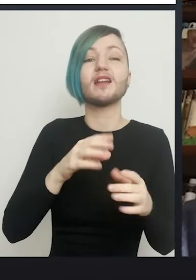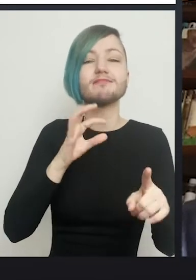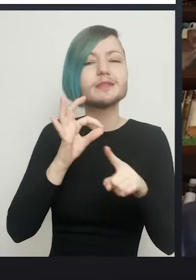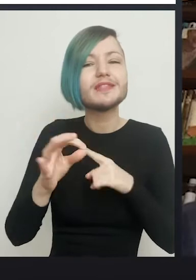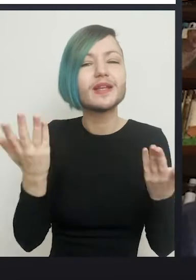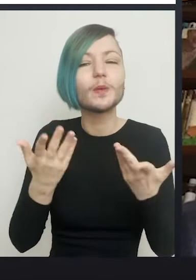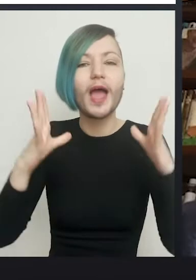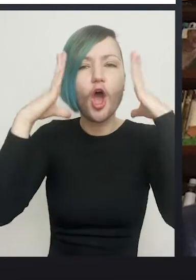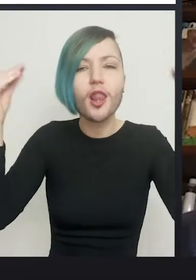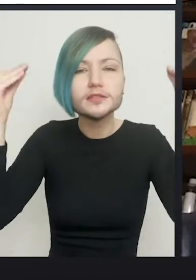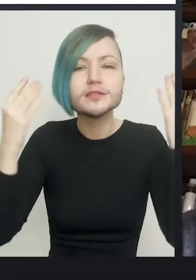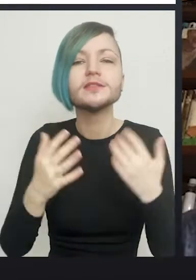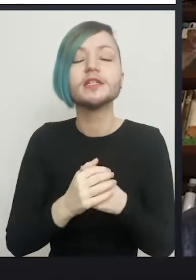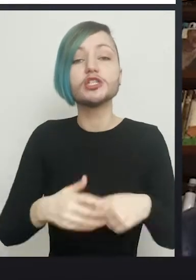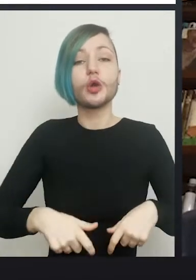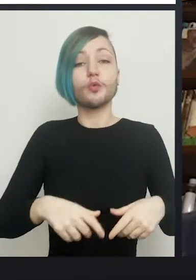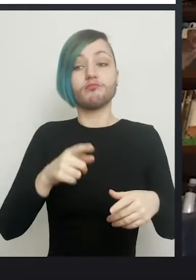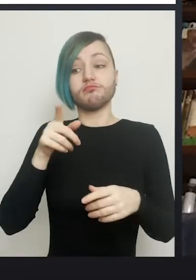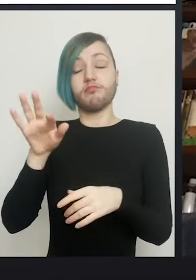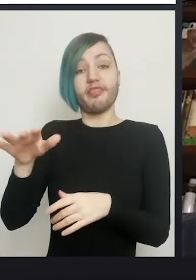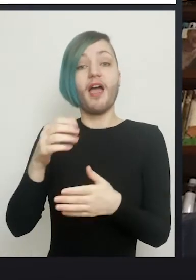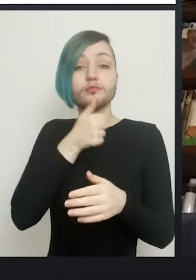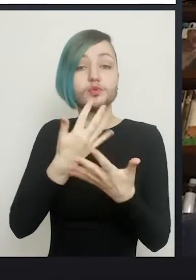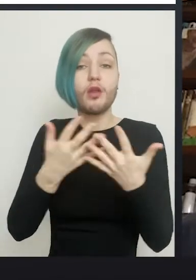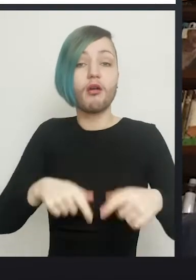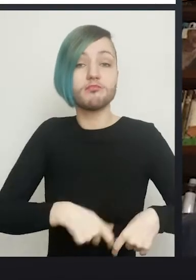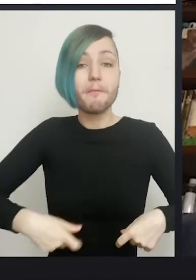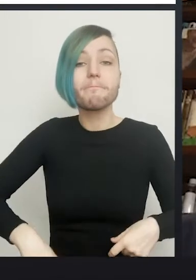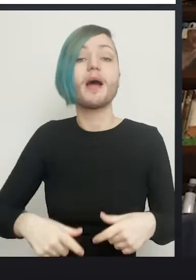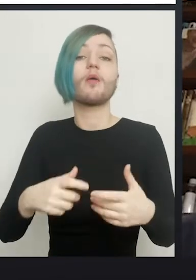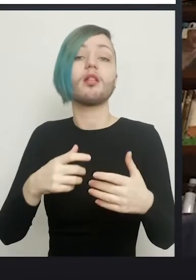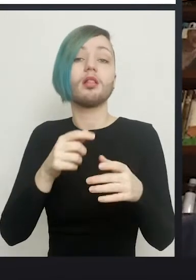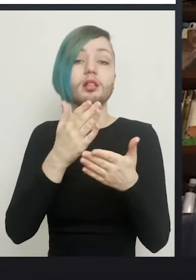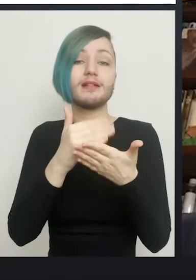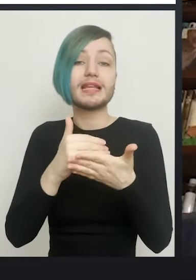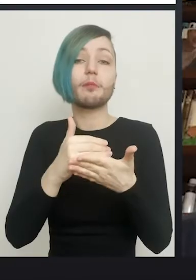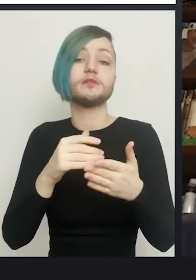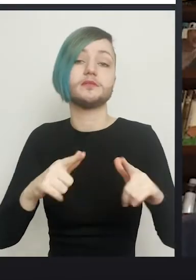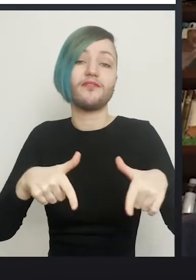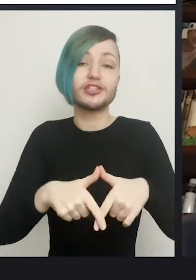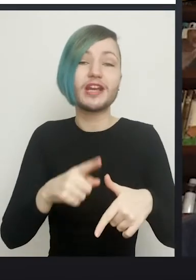It's fine having a bowel segment vaginoplasty at the age of 20 but if it survives 20 years and you repeat and repeat and repeat,